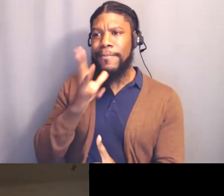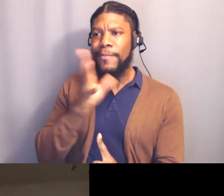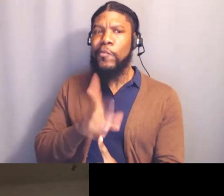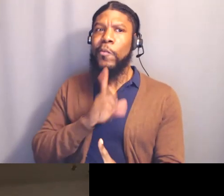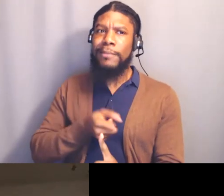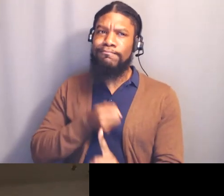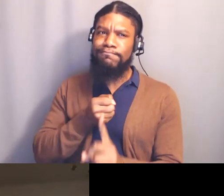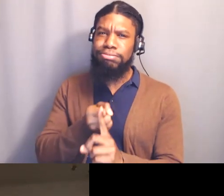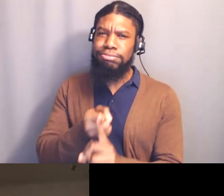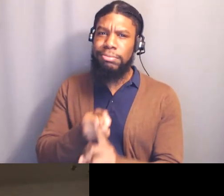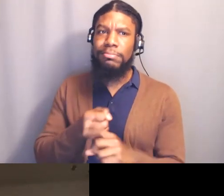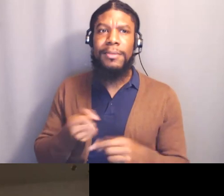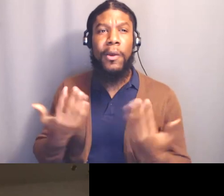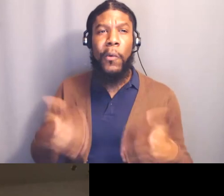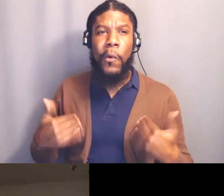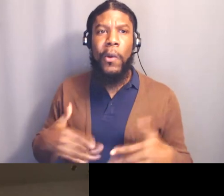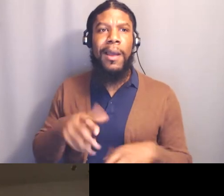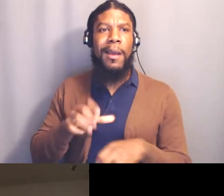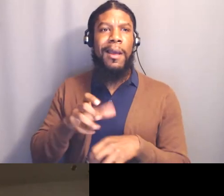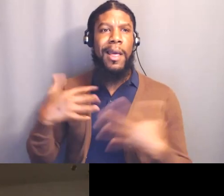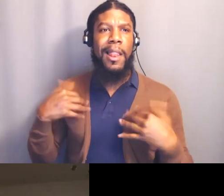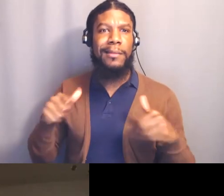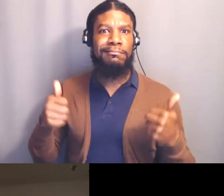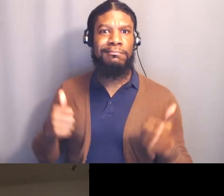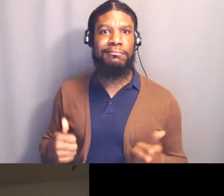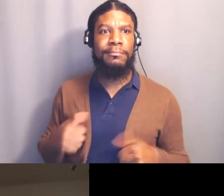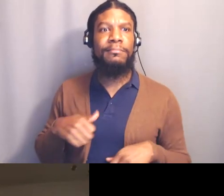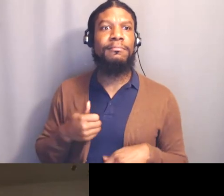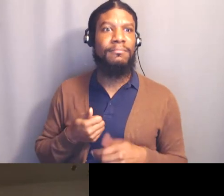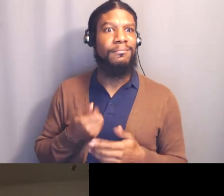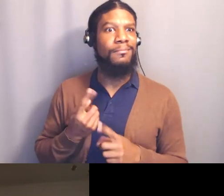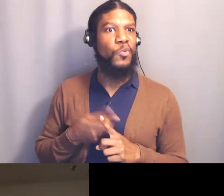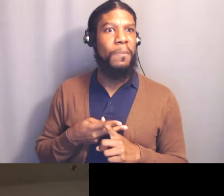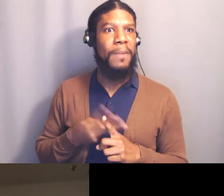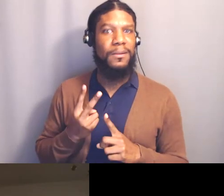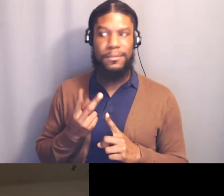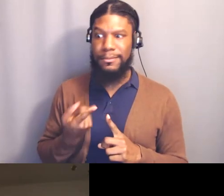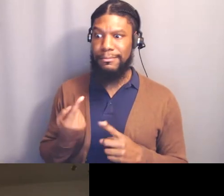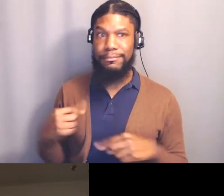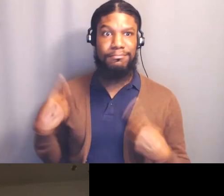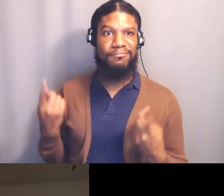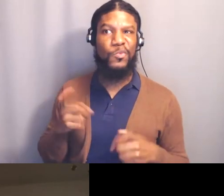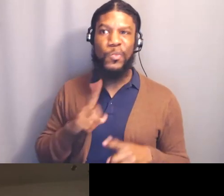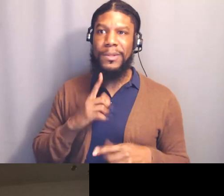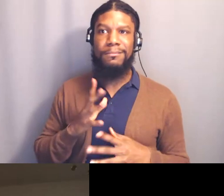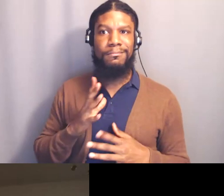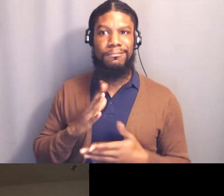for the last couple of months, so that was nice, and the second thing is I have a new meditation class